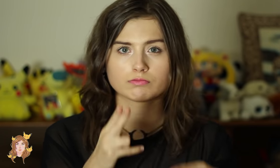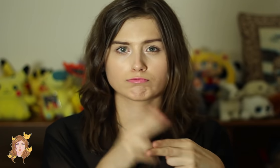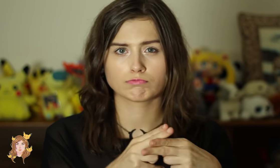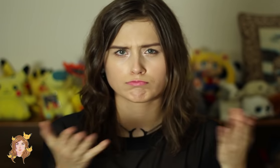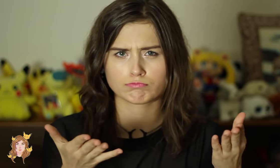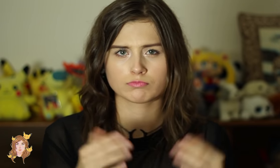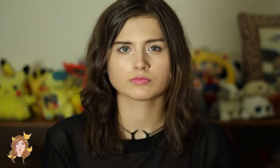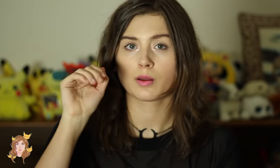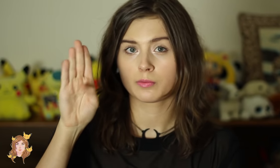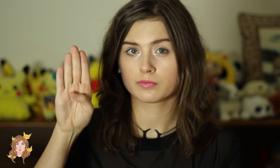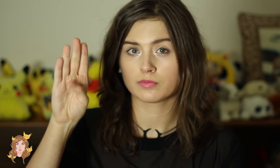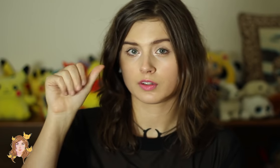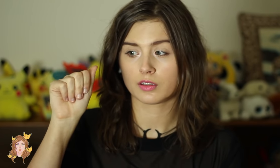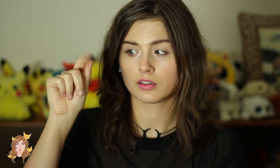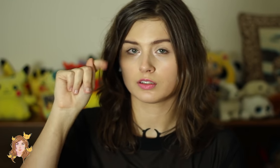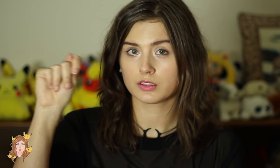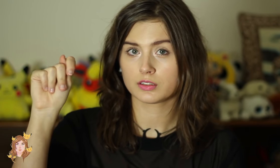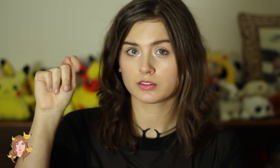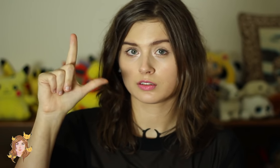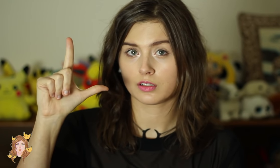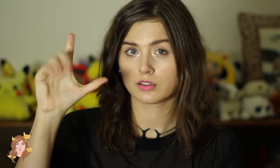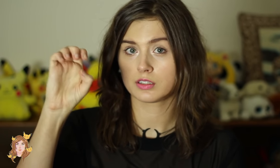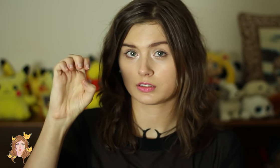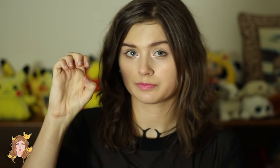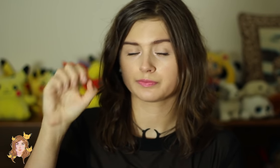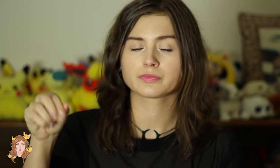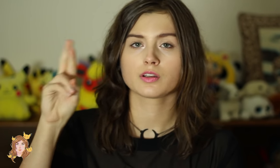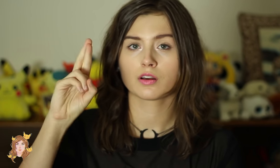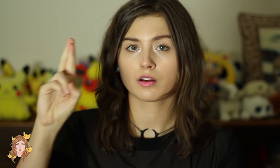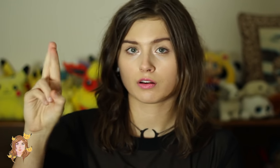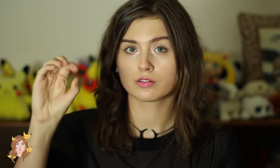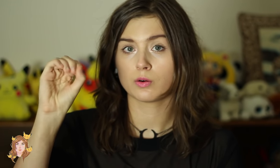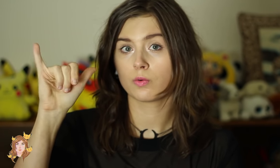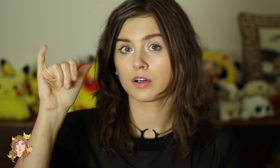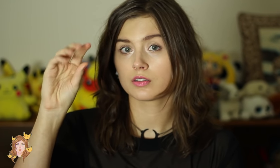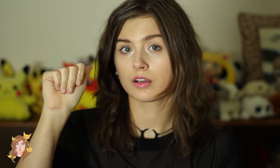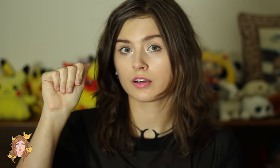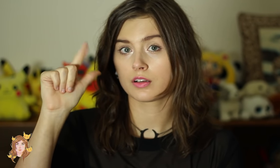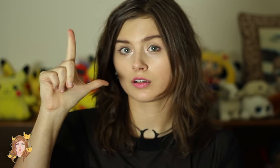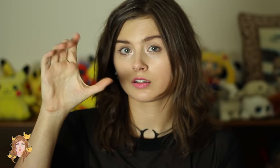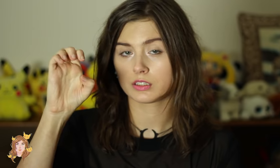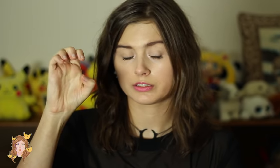What's it called? Battle Royale.